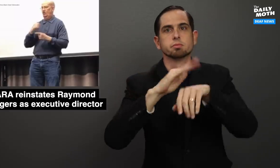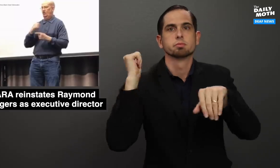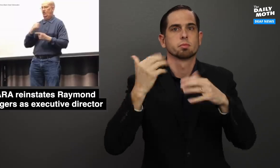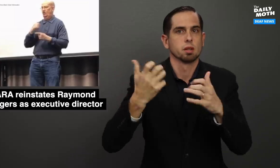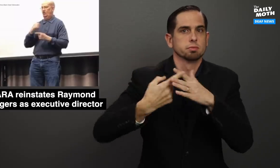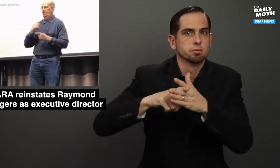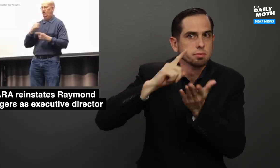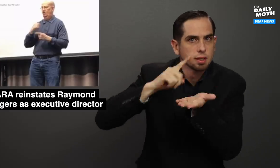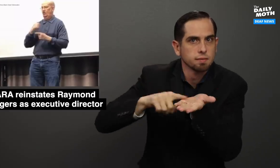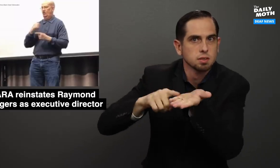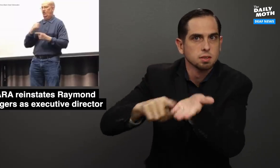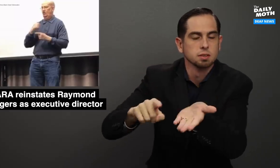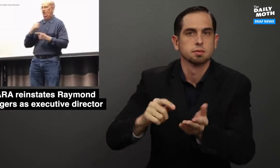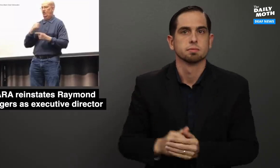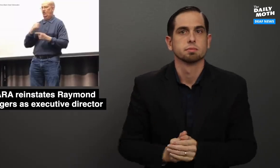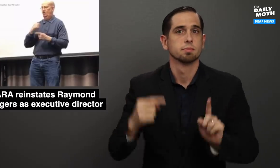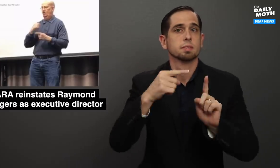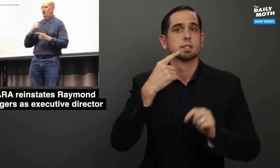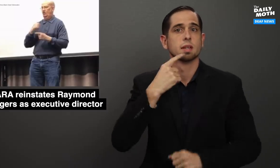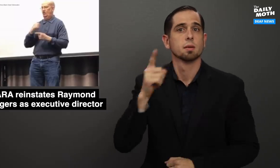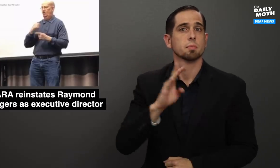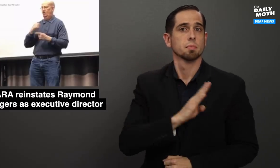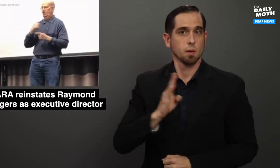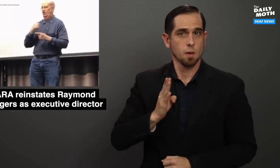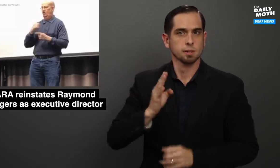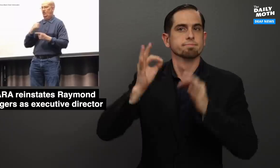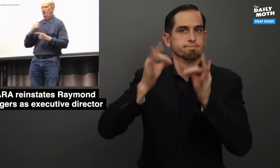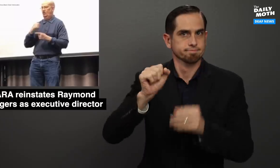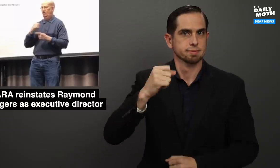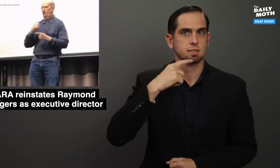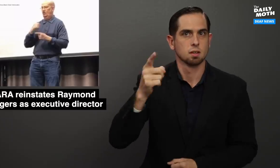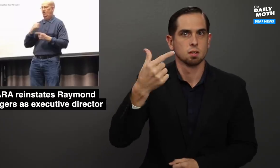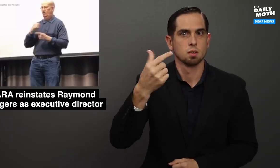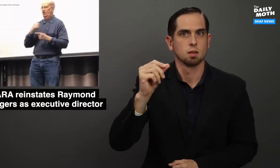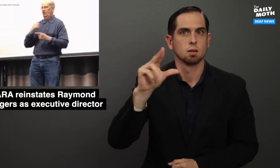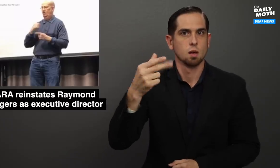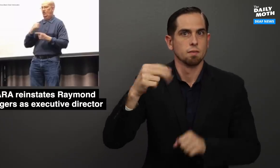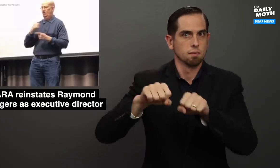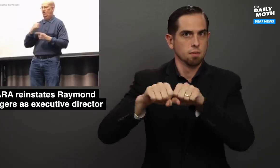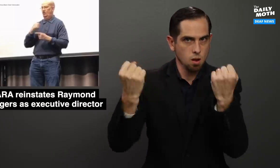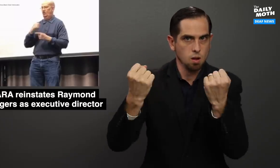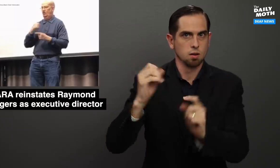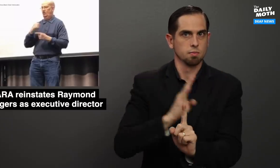called for an investigation. He said the board determined that Gough violated